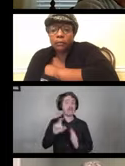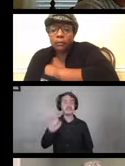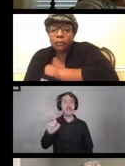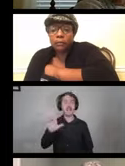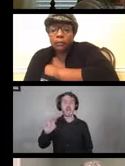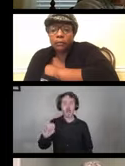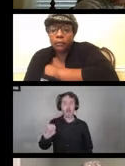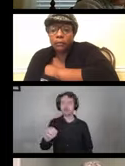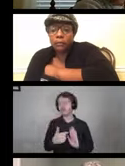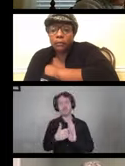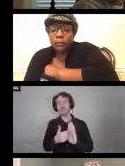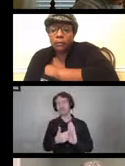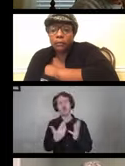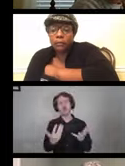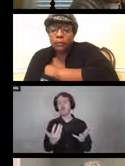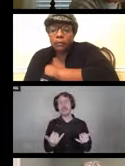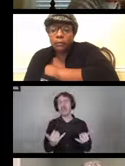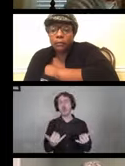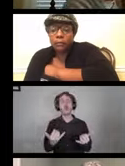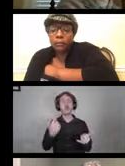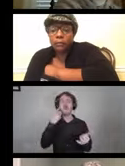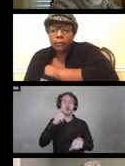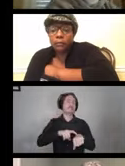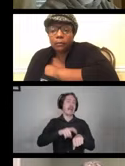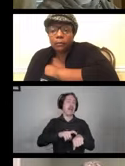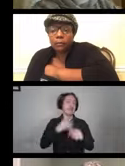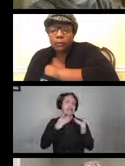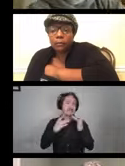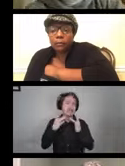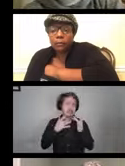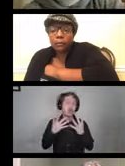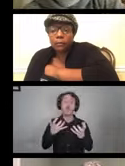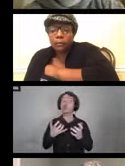We're not going to show the video in the interest of time, but we want to point this out to y'all.